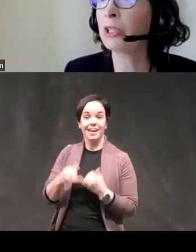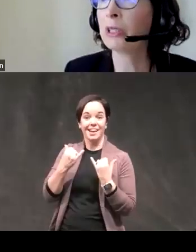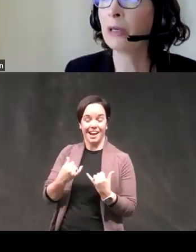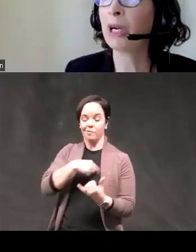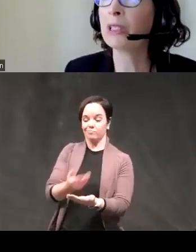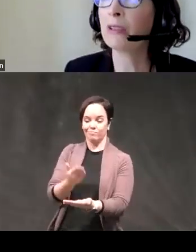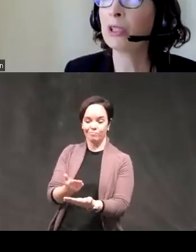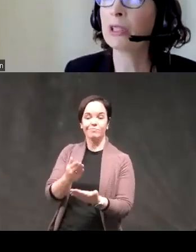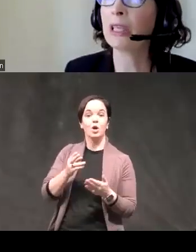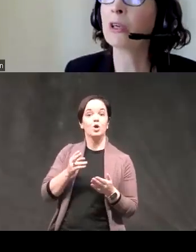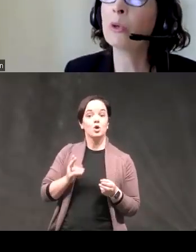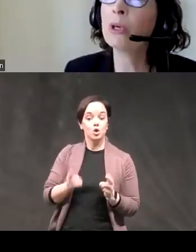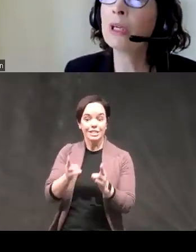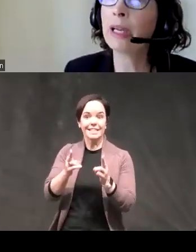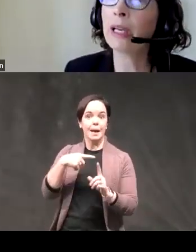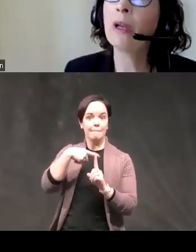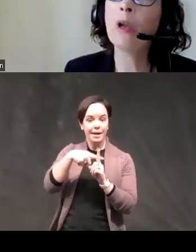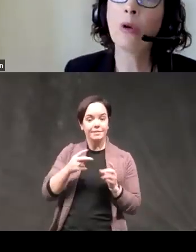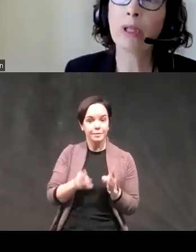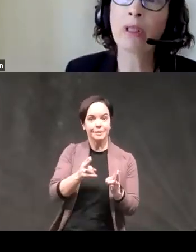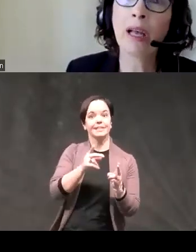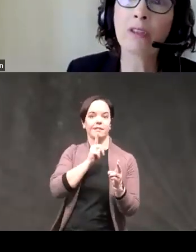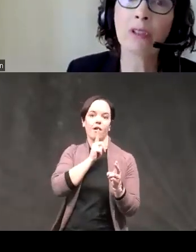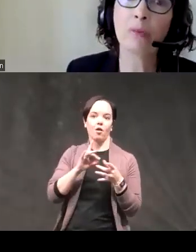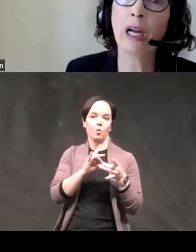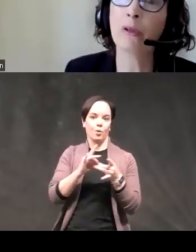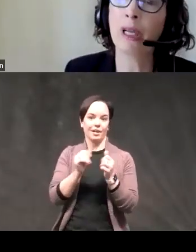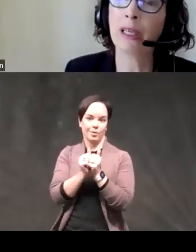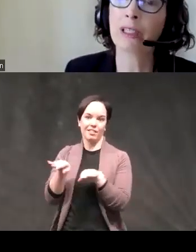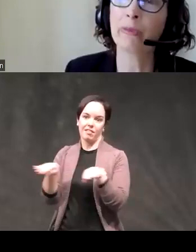urgency and positive urgency are correlated with the levels of mild manic symptoms